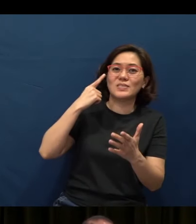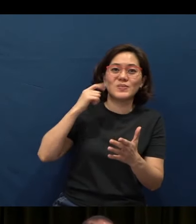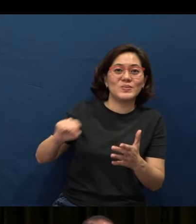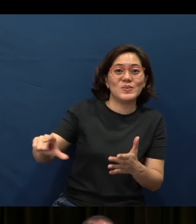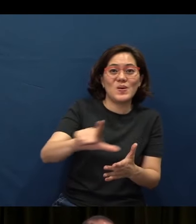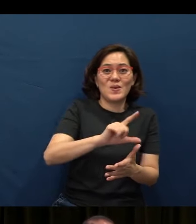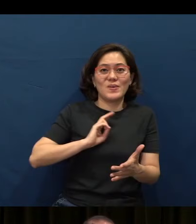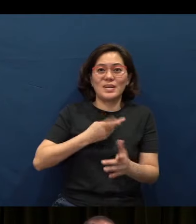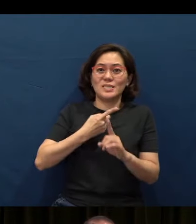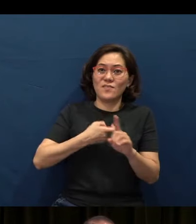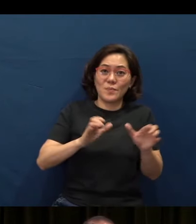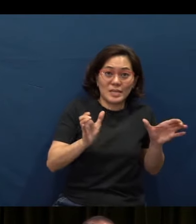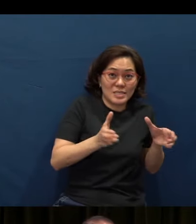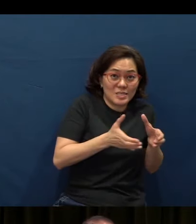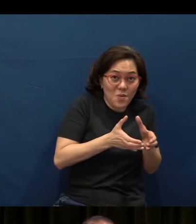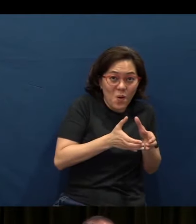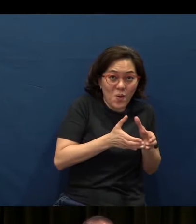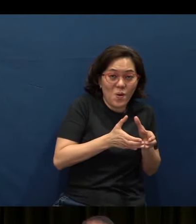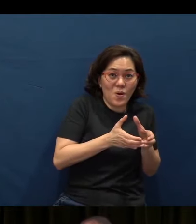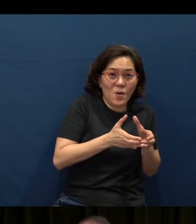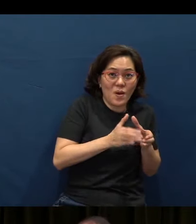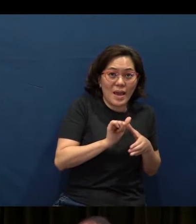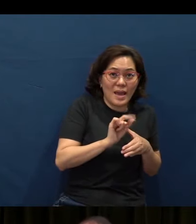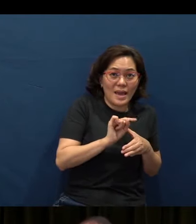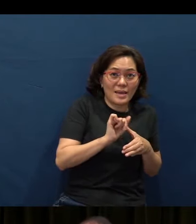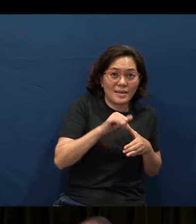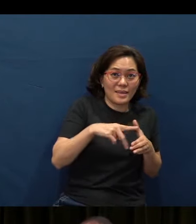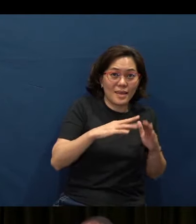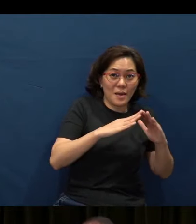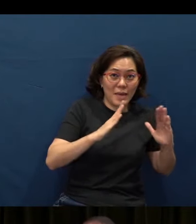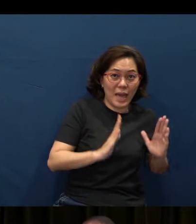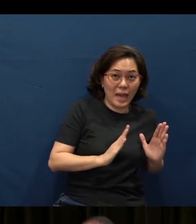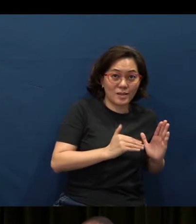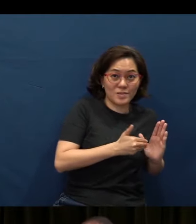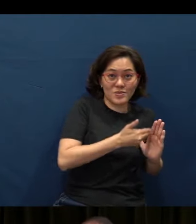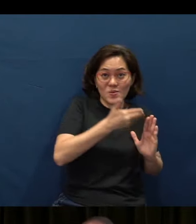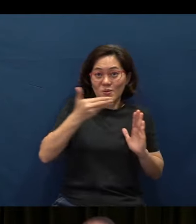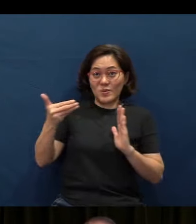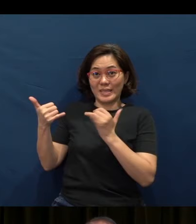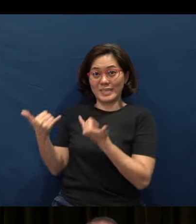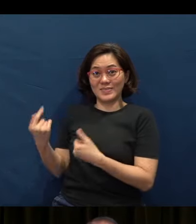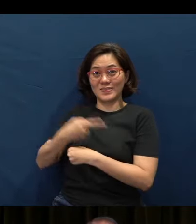from a very small attap house hut, to what He has given us today.